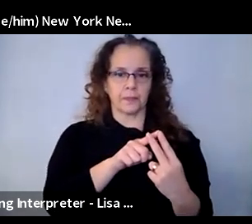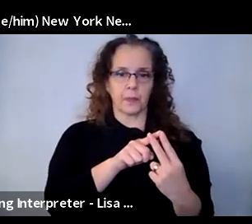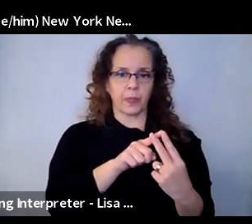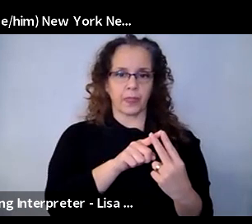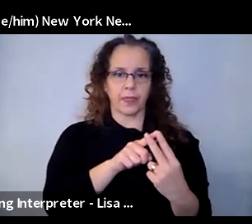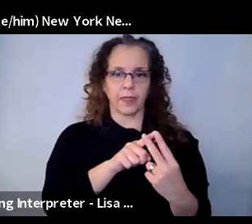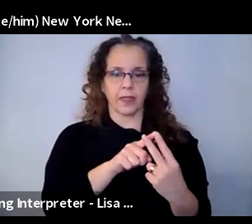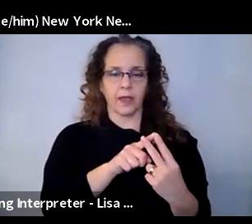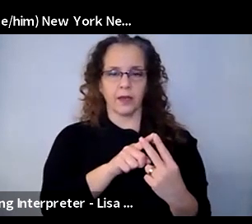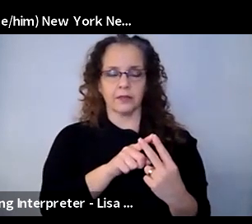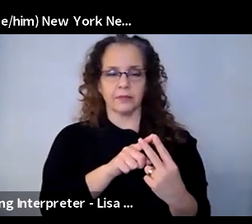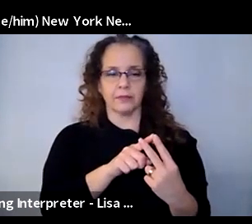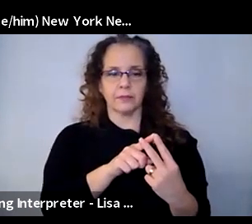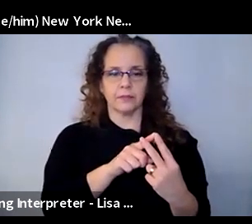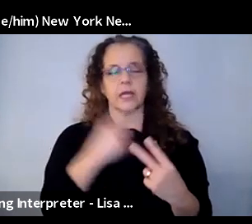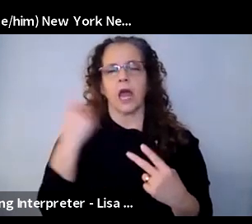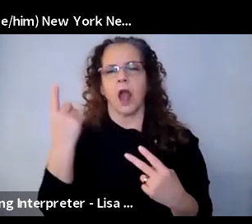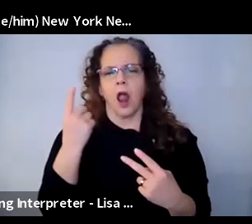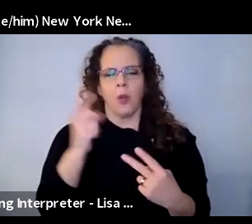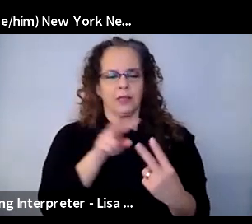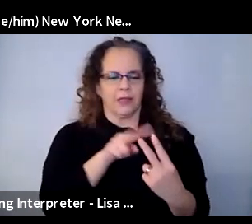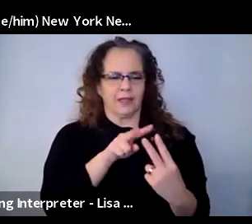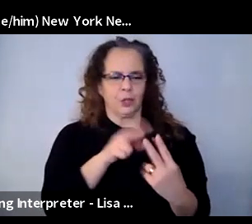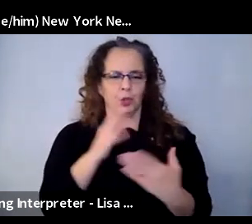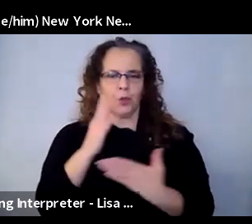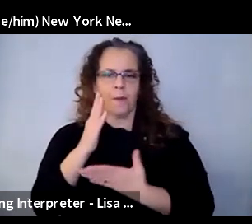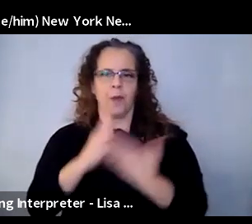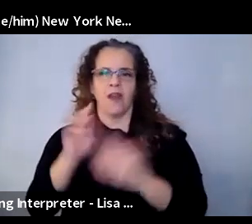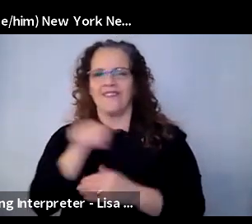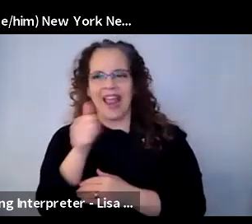of any teaching artist's, you know, sort of toolkit, which is